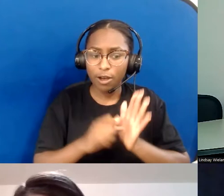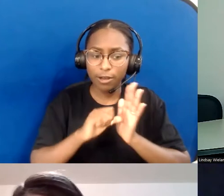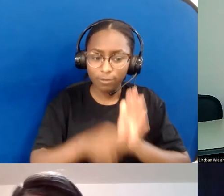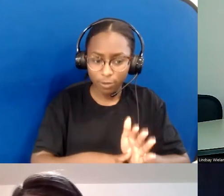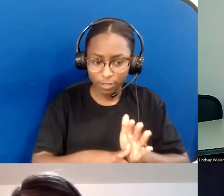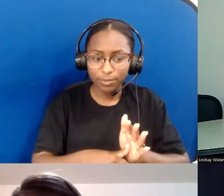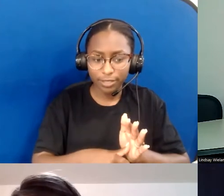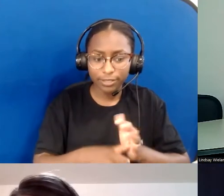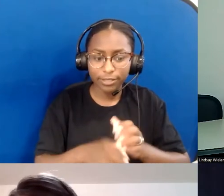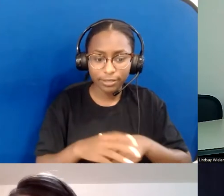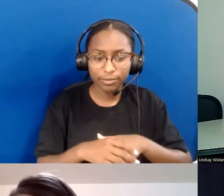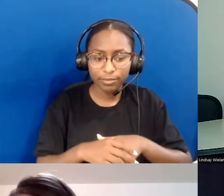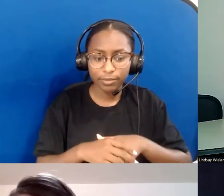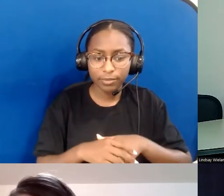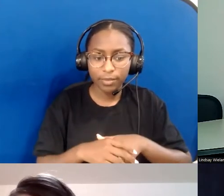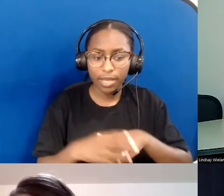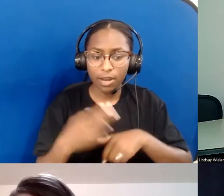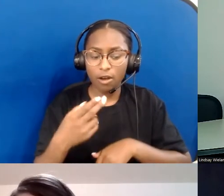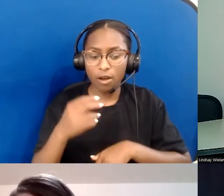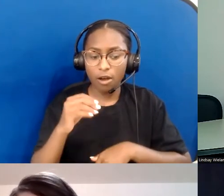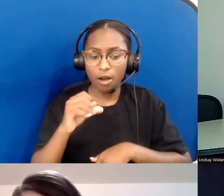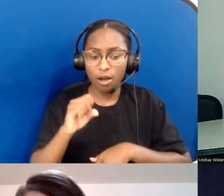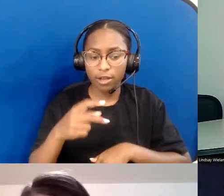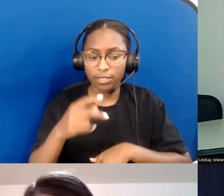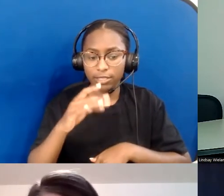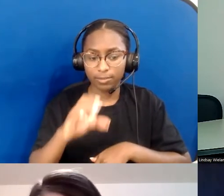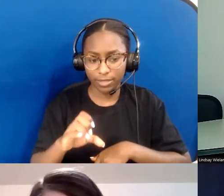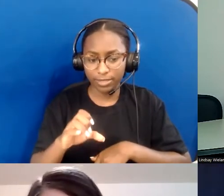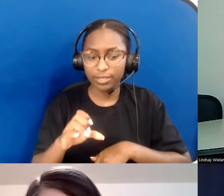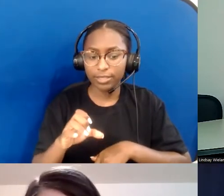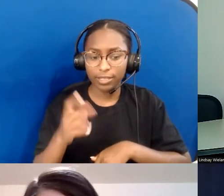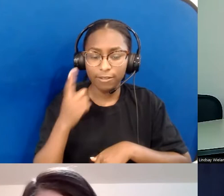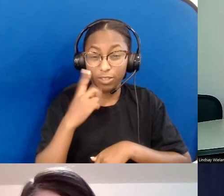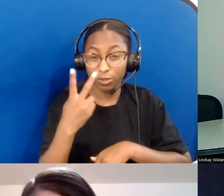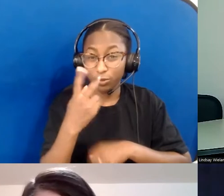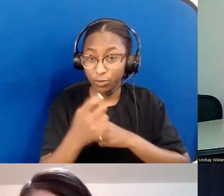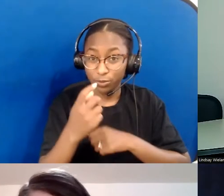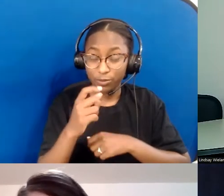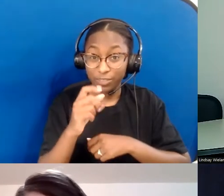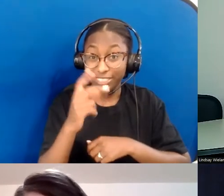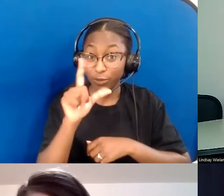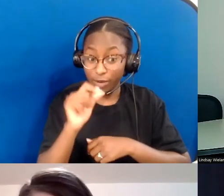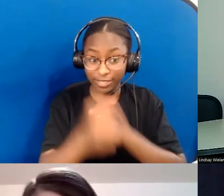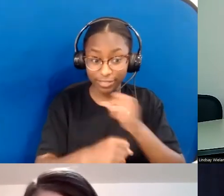She was diagnosed as autistic in 1993 and is the fortunate, grateful mother of four adult children,